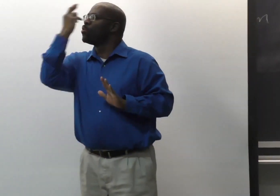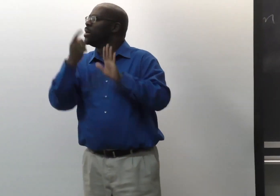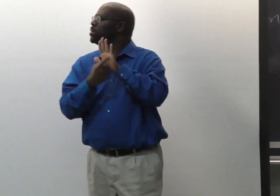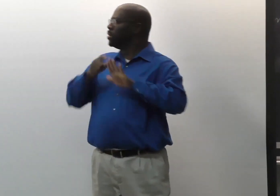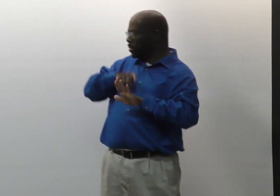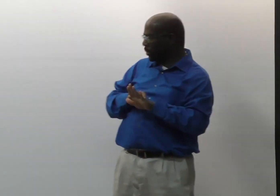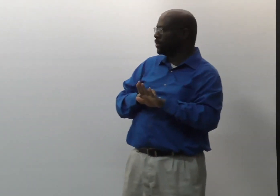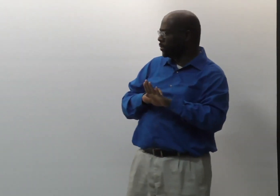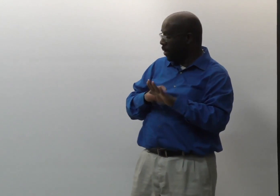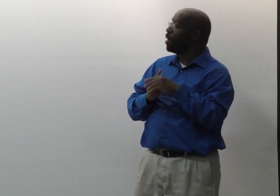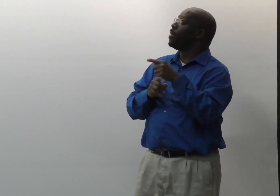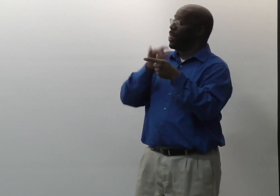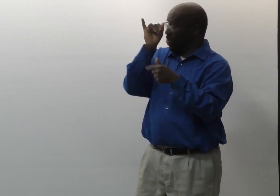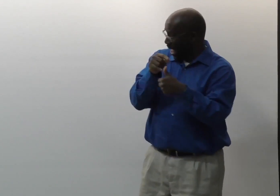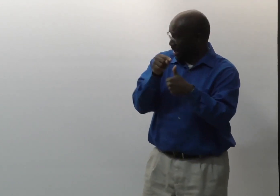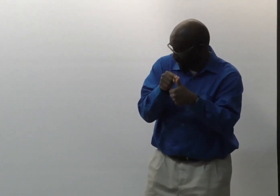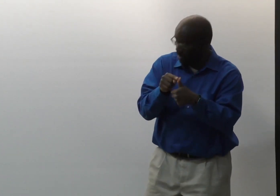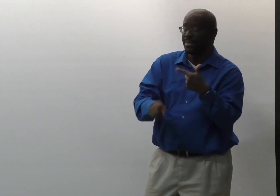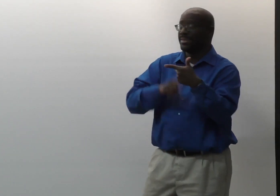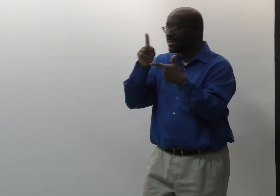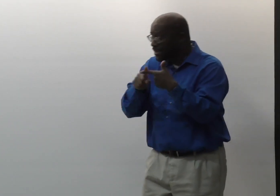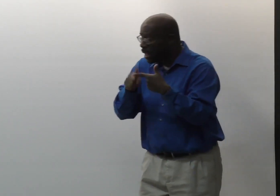about the author's intent and the meaning, the metaphors.